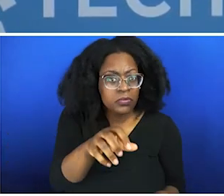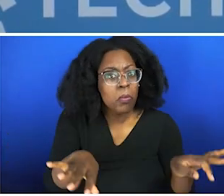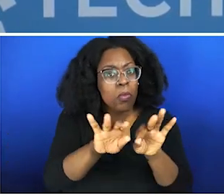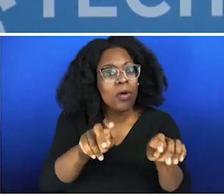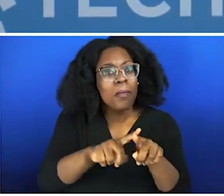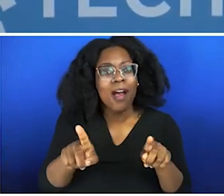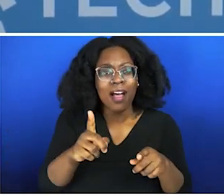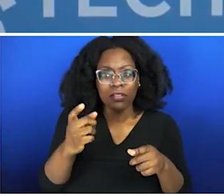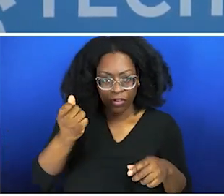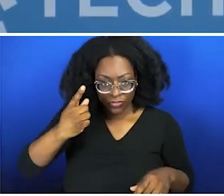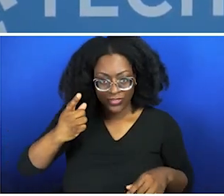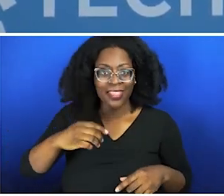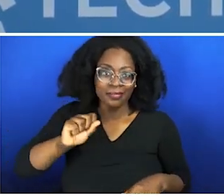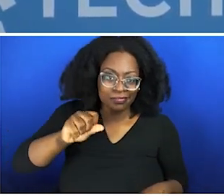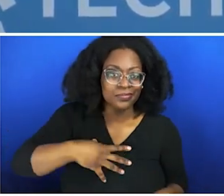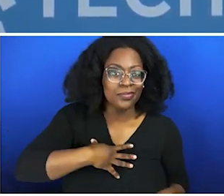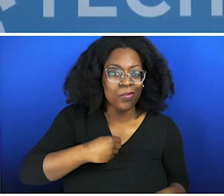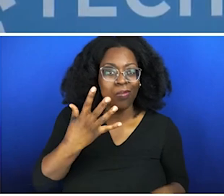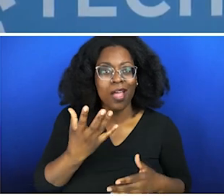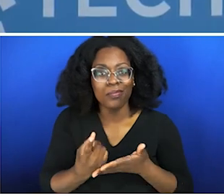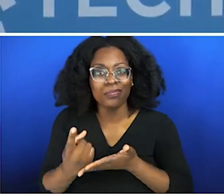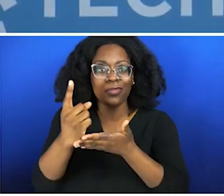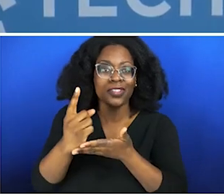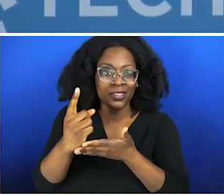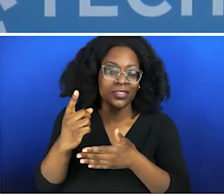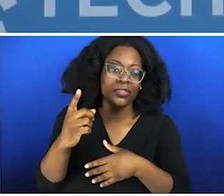Let's take this to the next level. Some people may just stop right here, and you're going